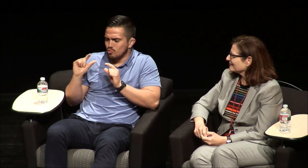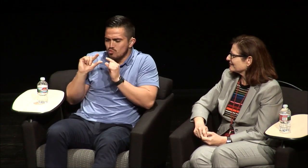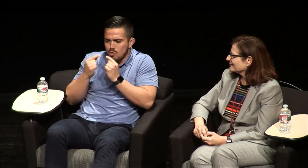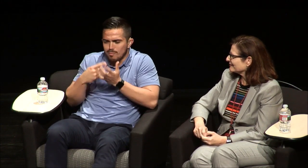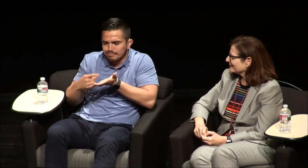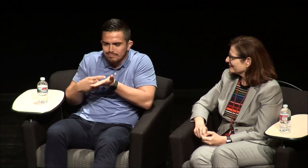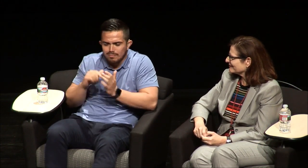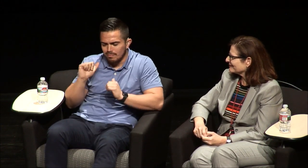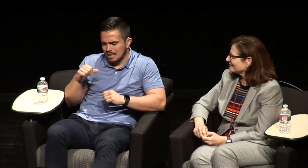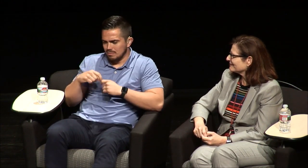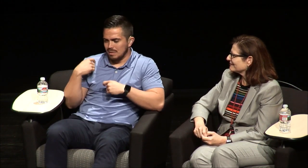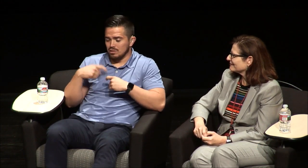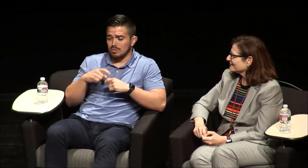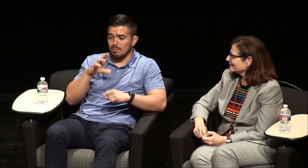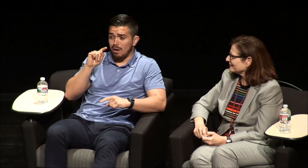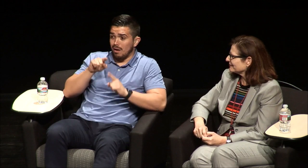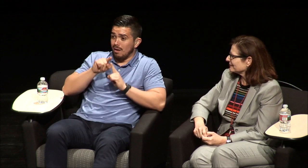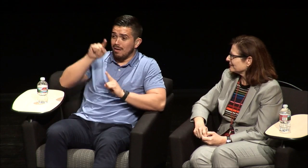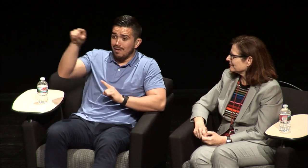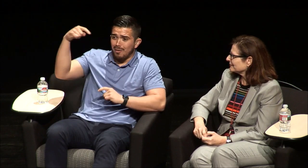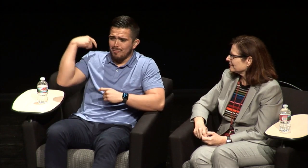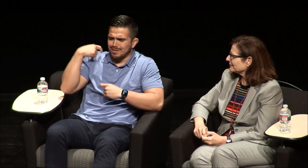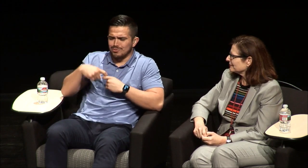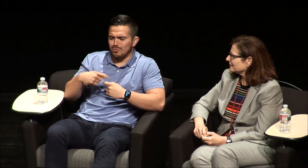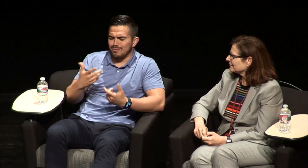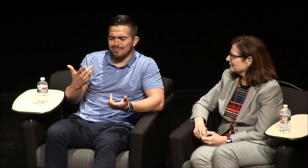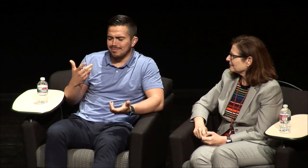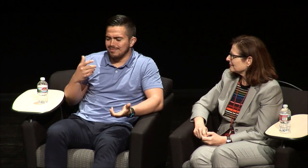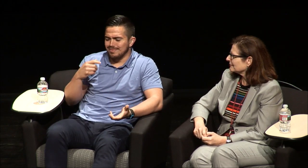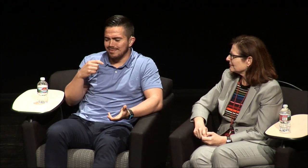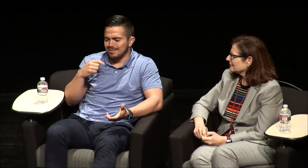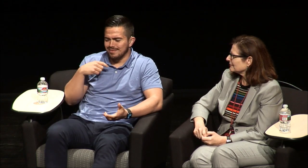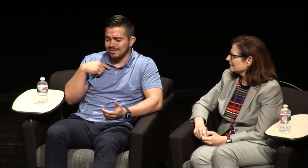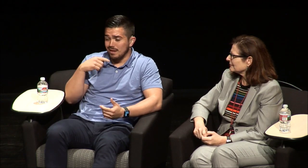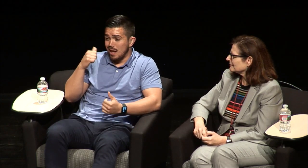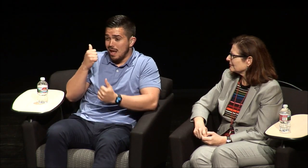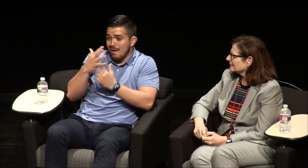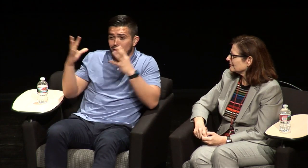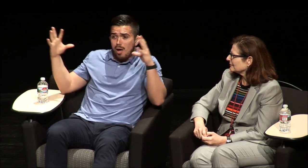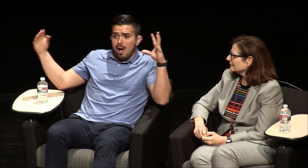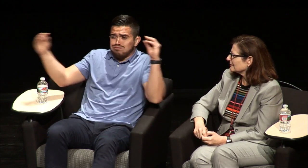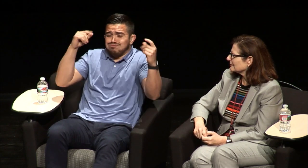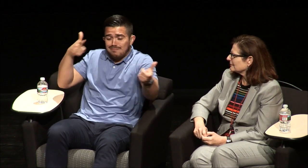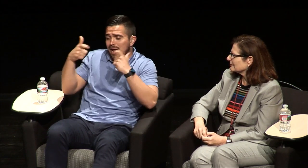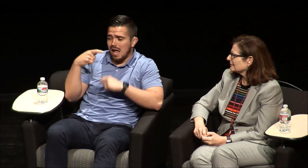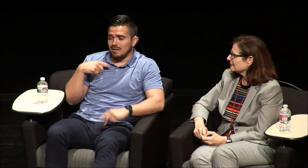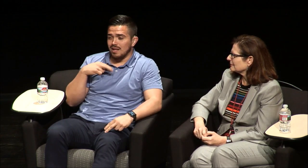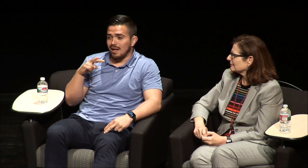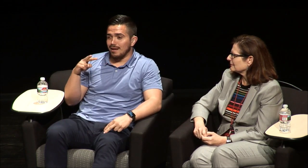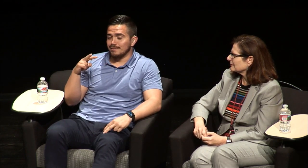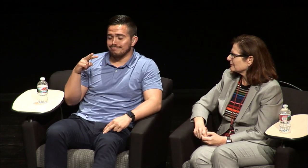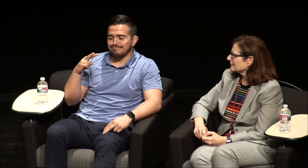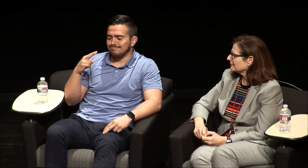community is small we're a small group so I can speak Spanish to them with my family that my immediate family here but when I go to Mexico everybody speaking